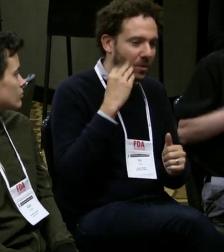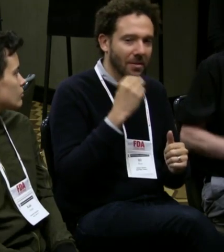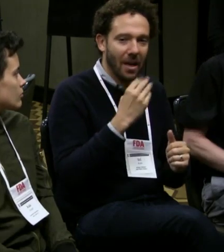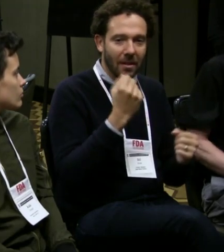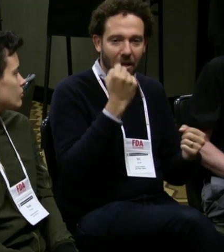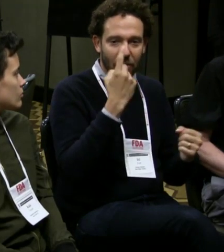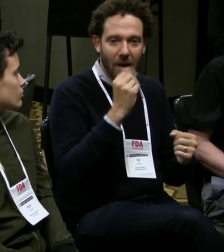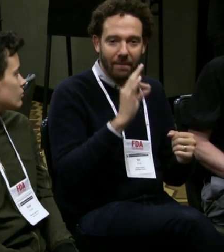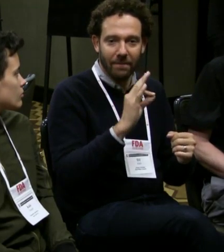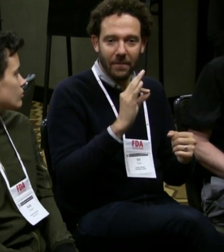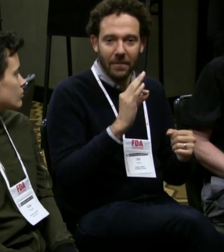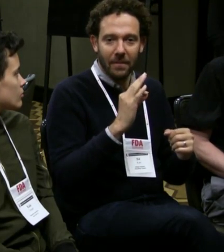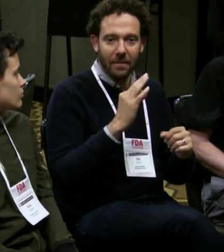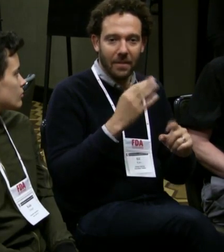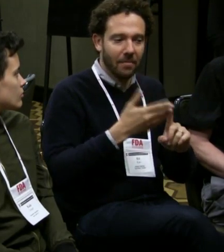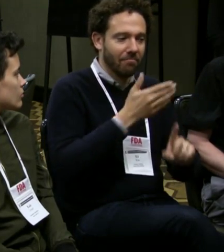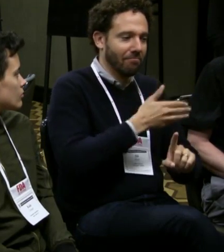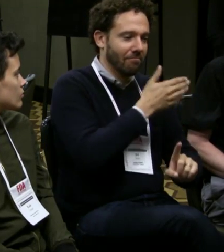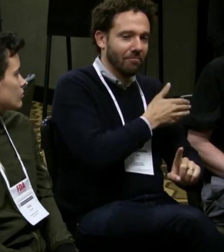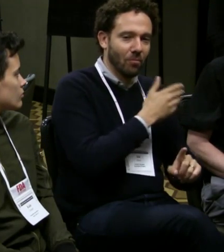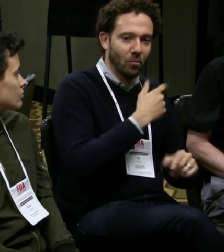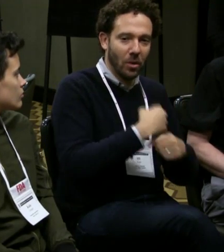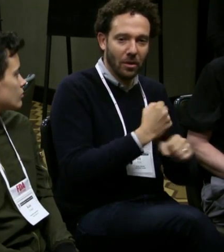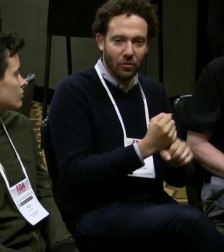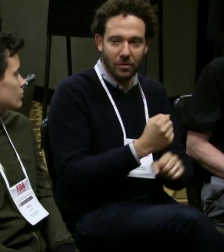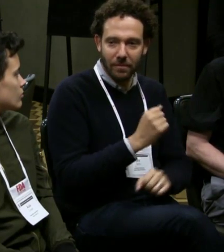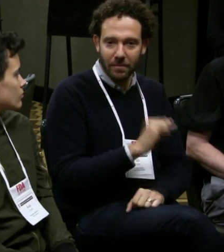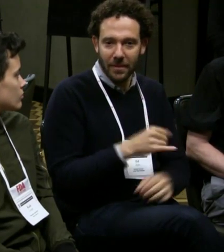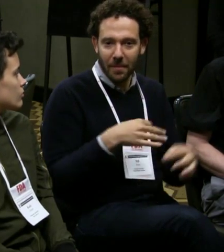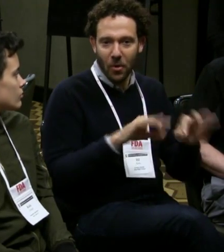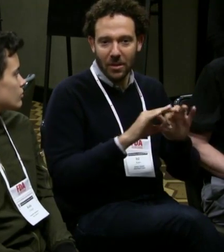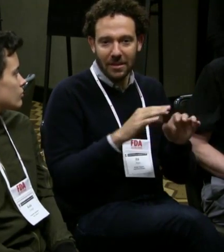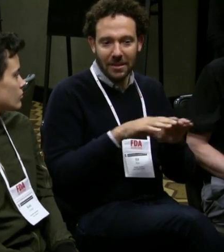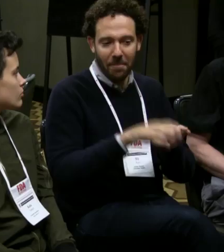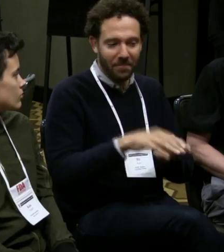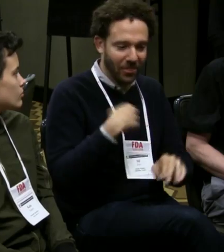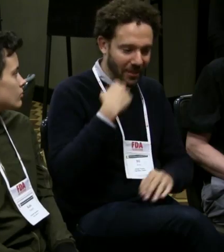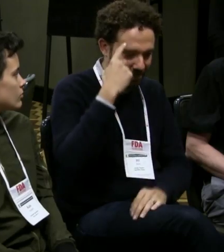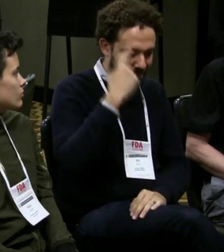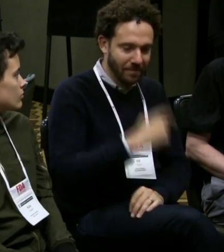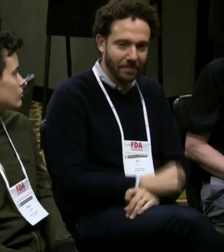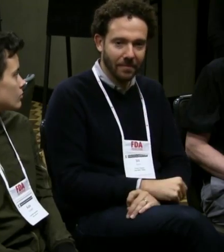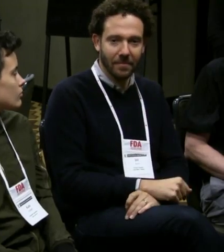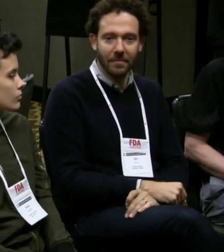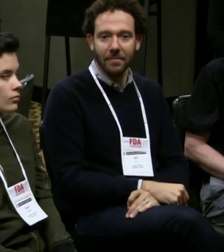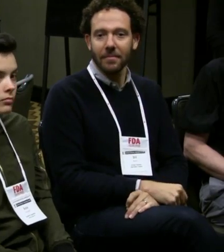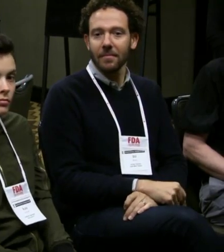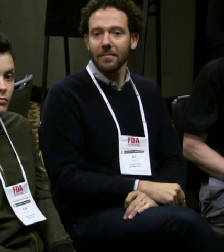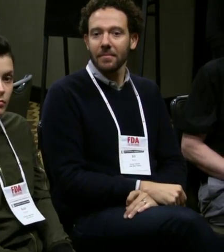only then to realize it's too late to bring someone in. So the most important thing is to take a step,